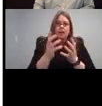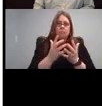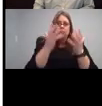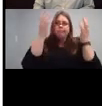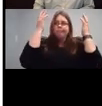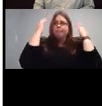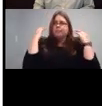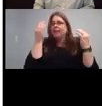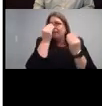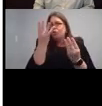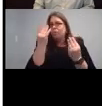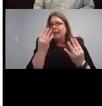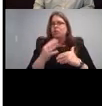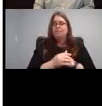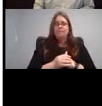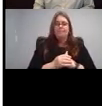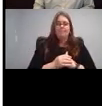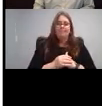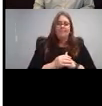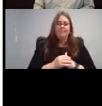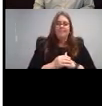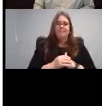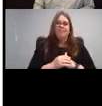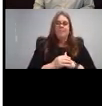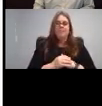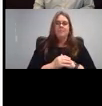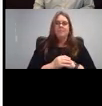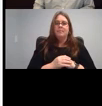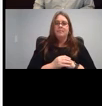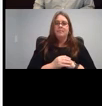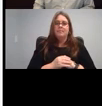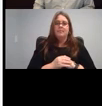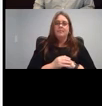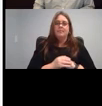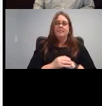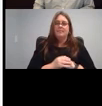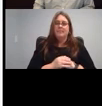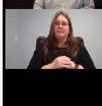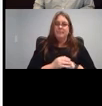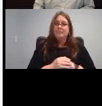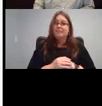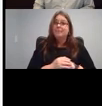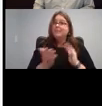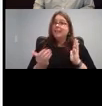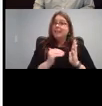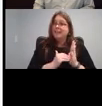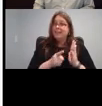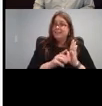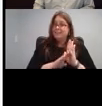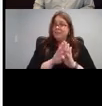And this is again from Gallaudet University.